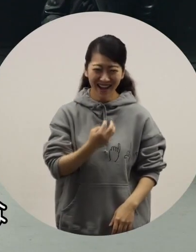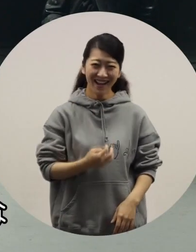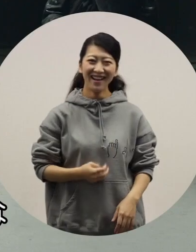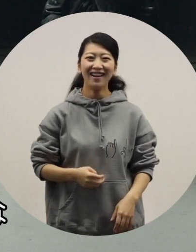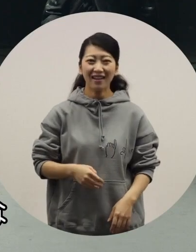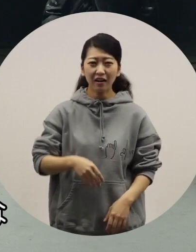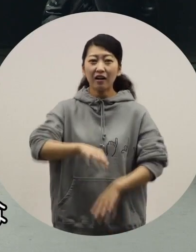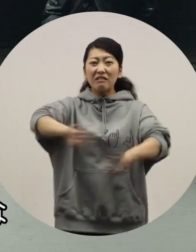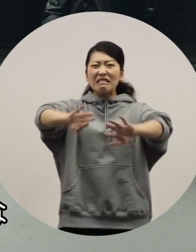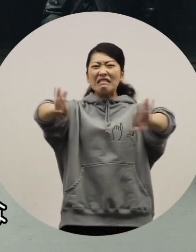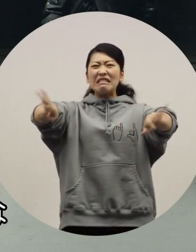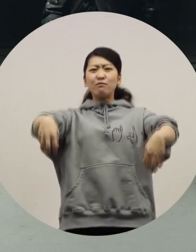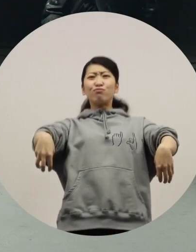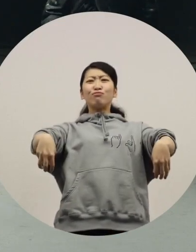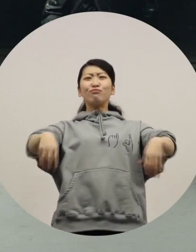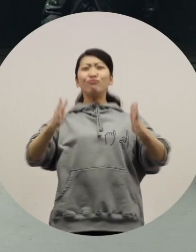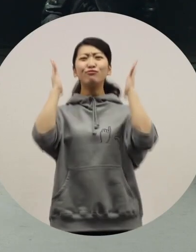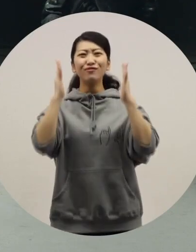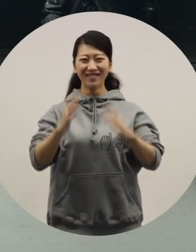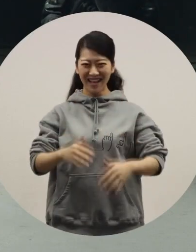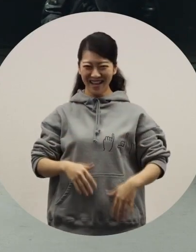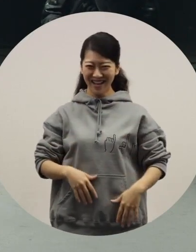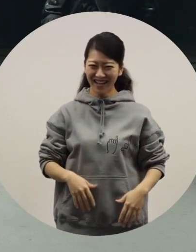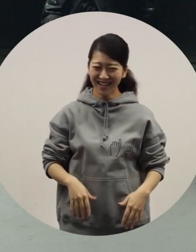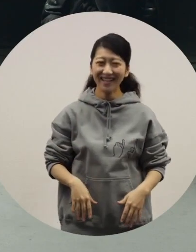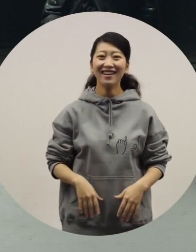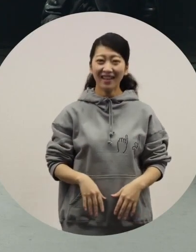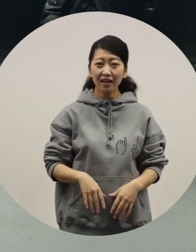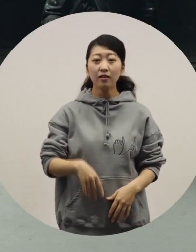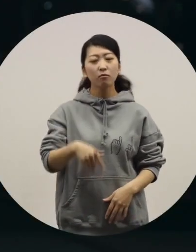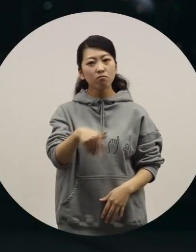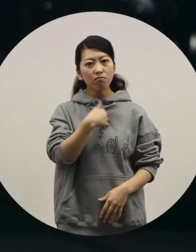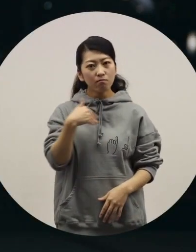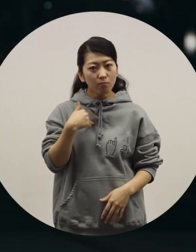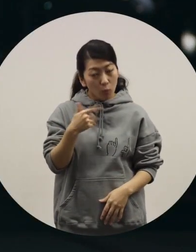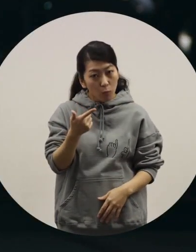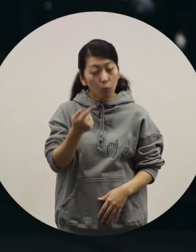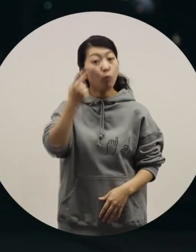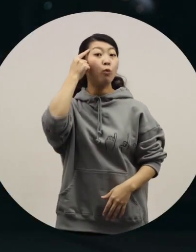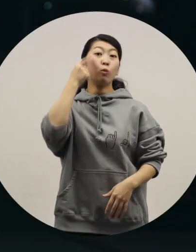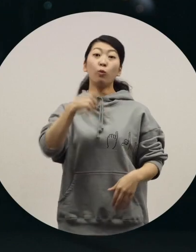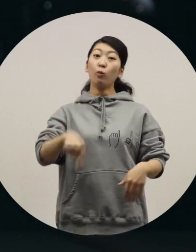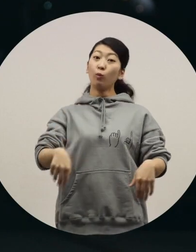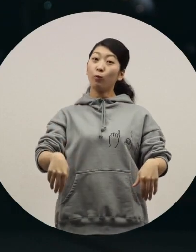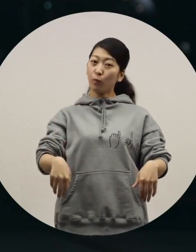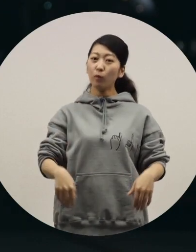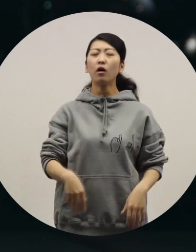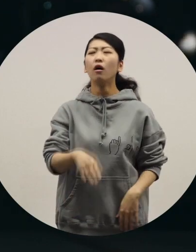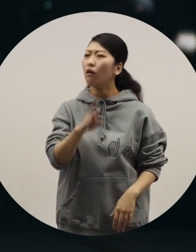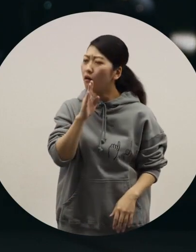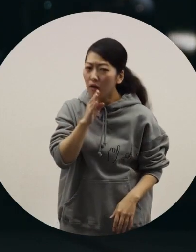[Azuma] I will say "Get out of my way!" and get to the next show, I think. [Ochiai] Exactly.